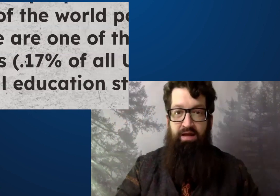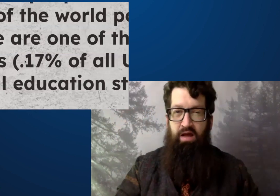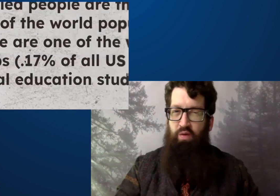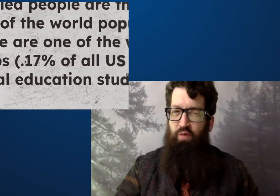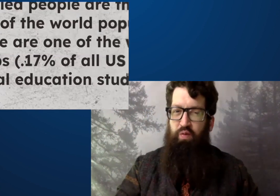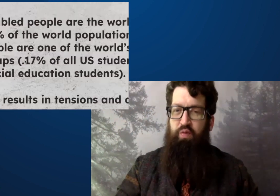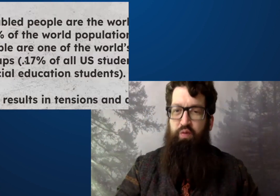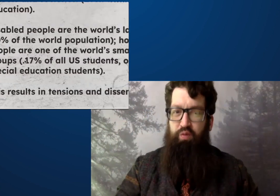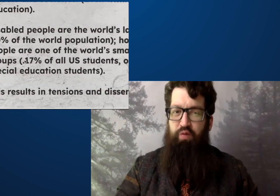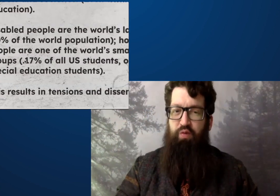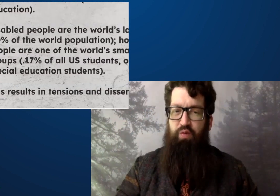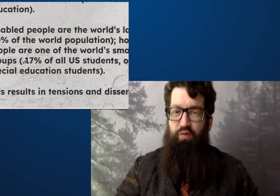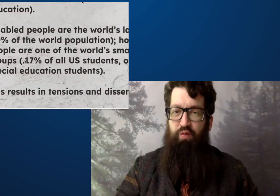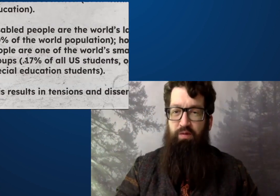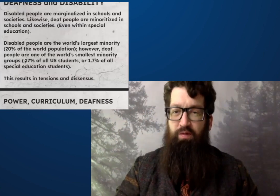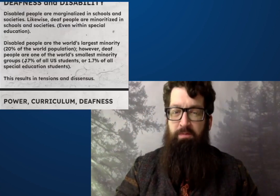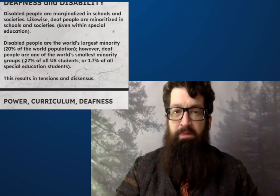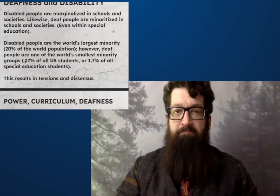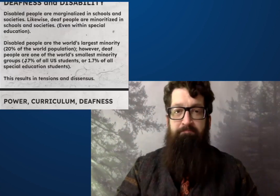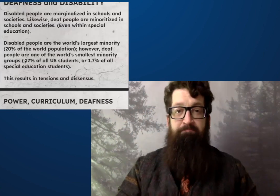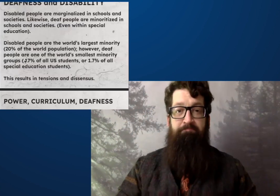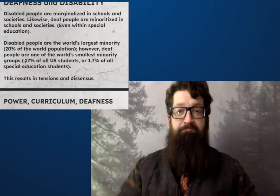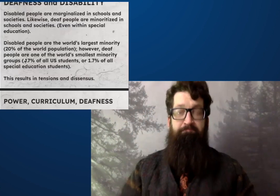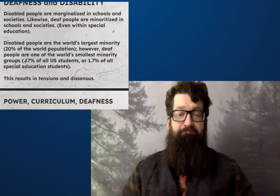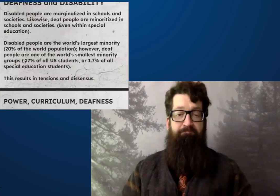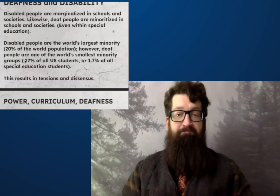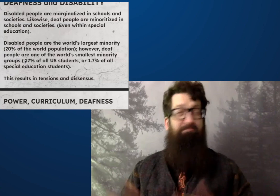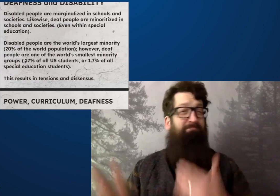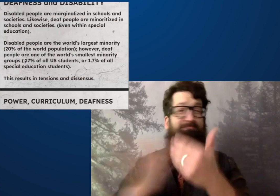it is a fraction of a fraction